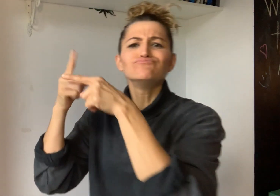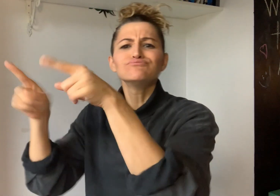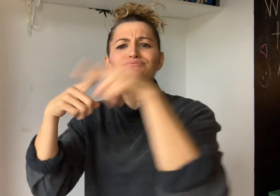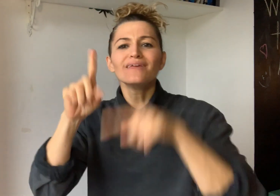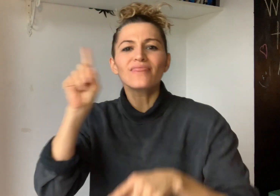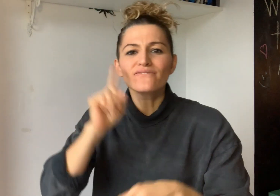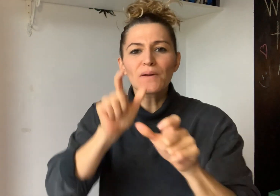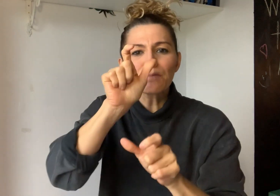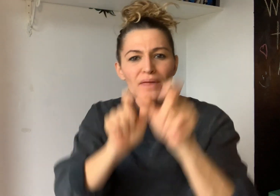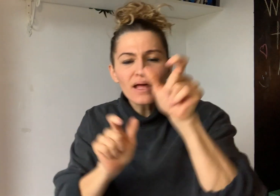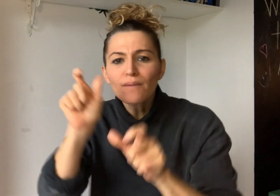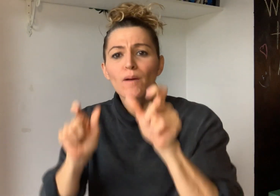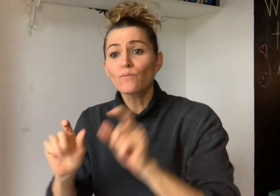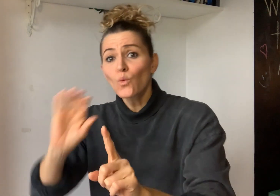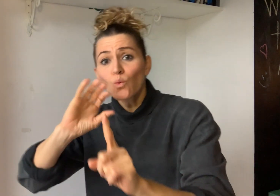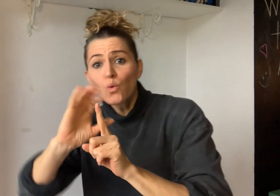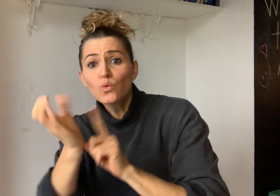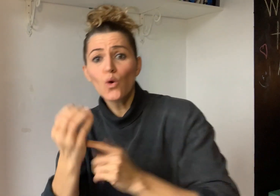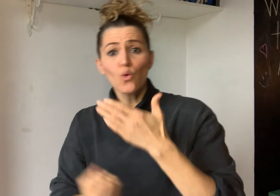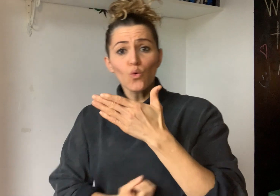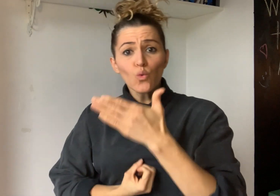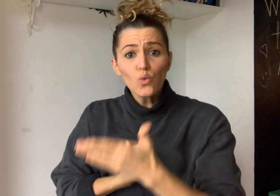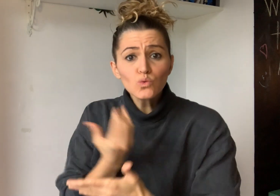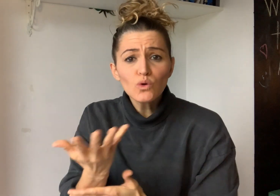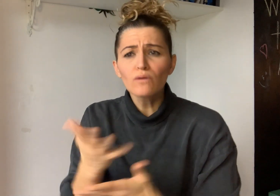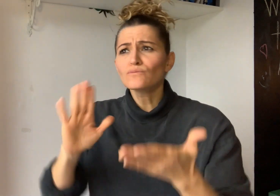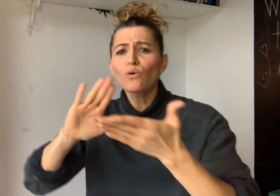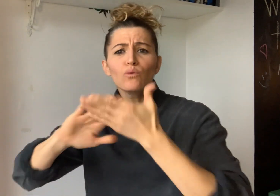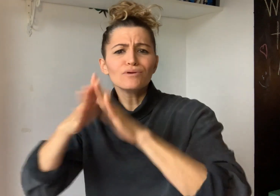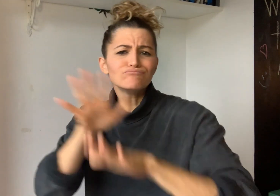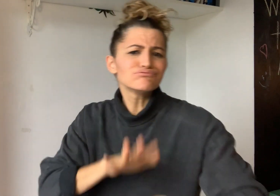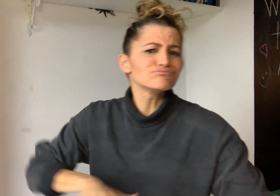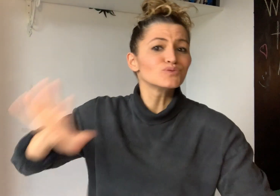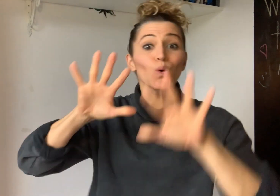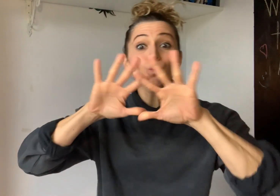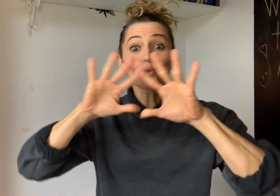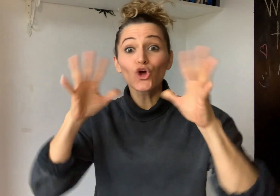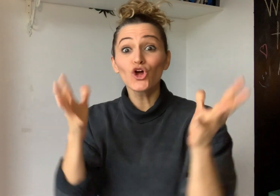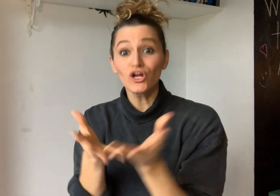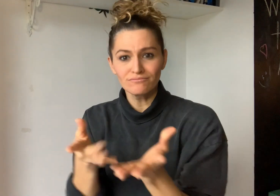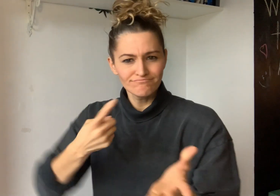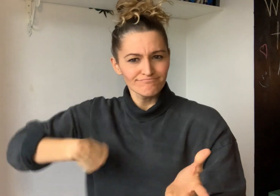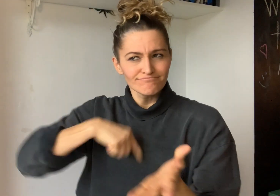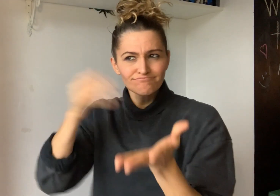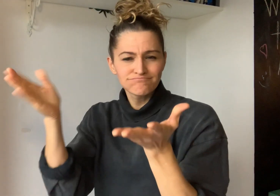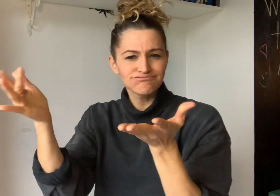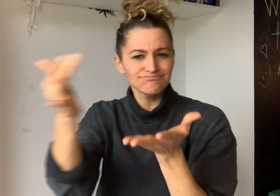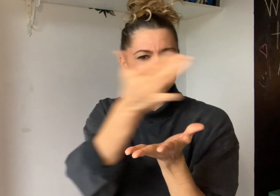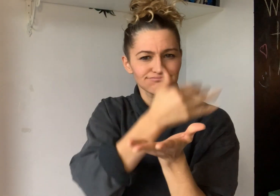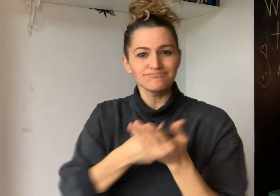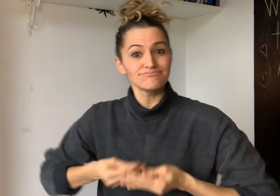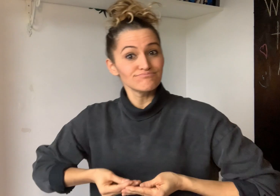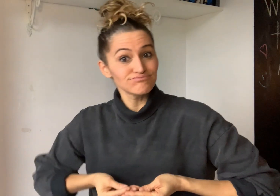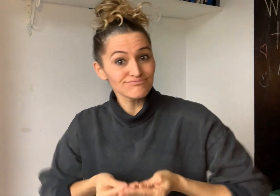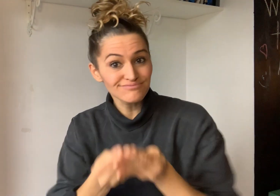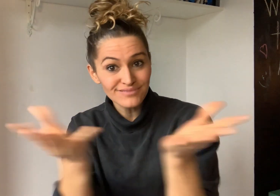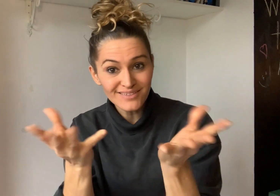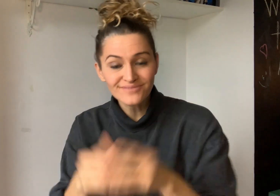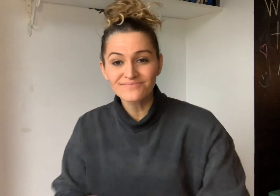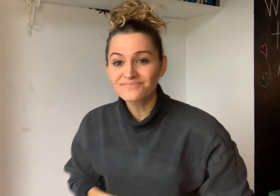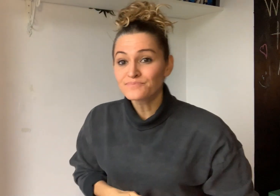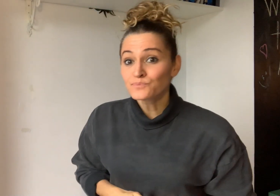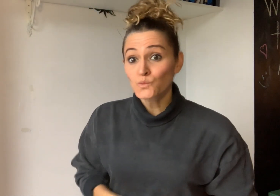about Deaf people, culture, and communities around the world.